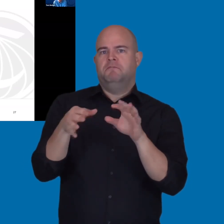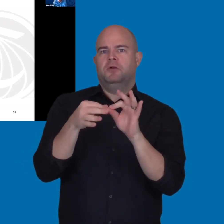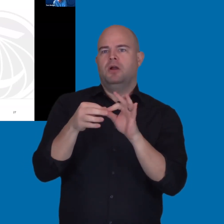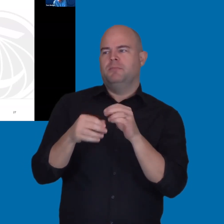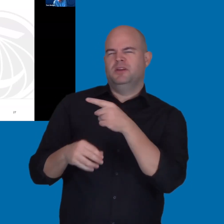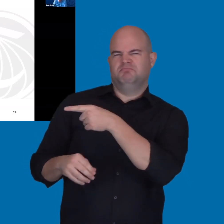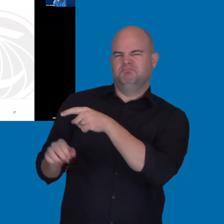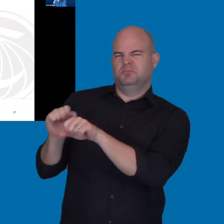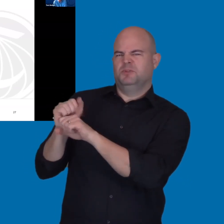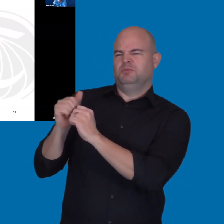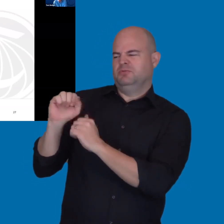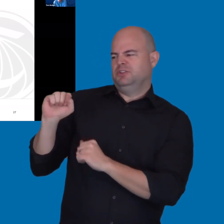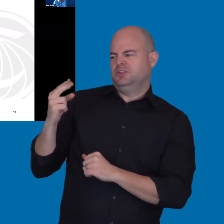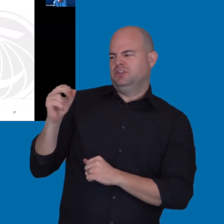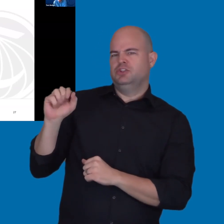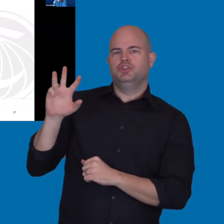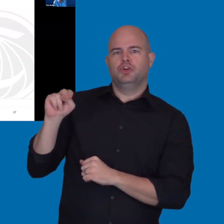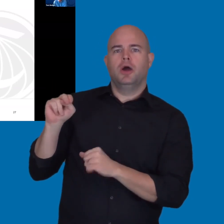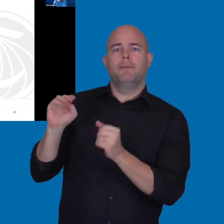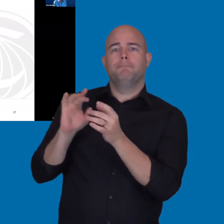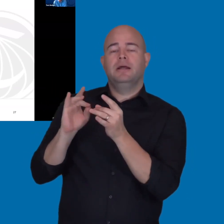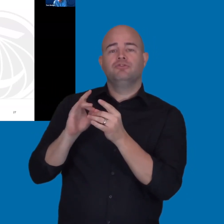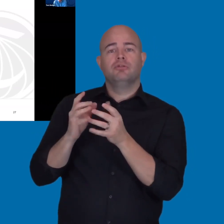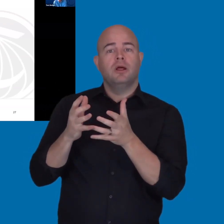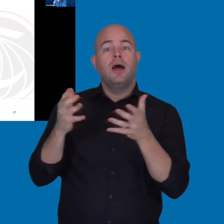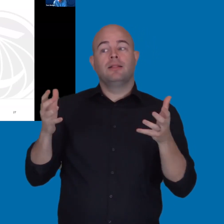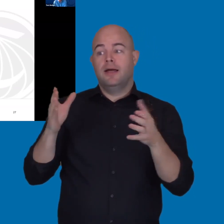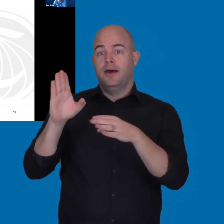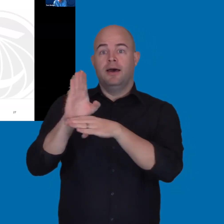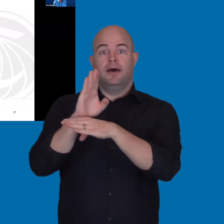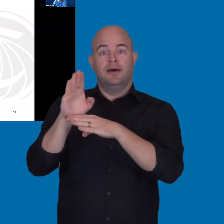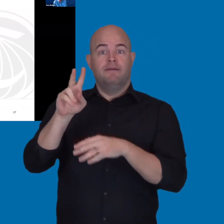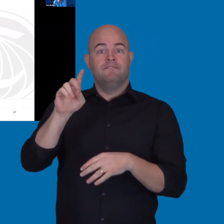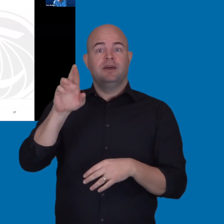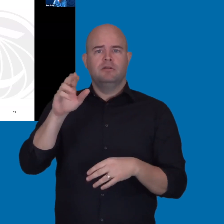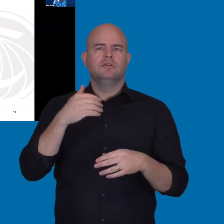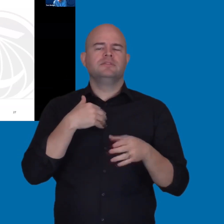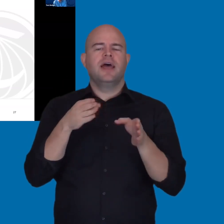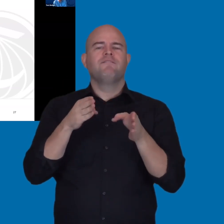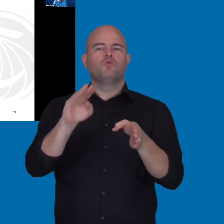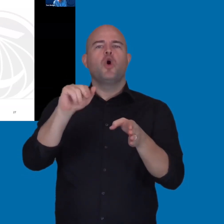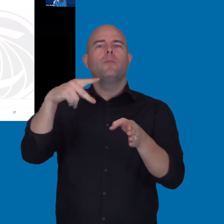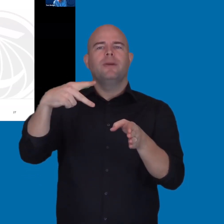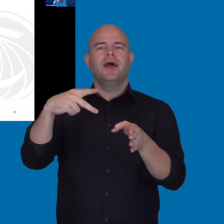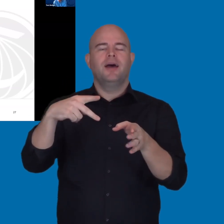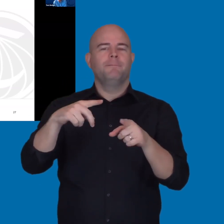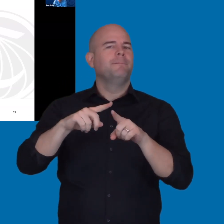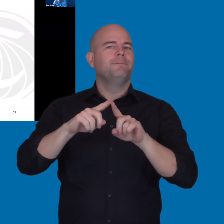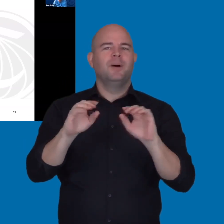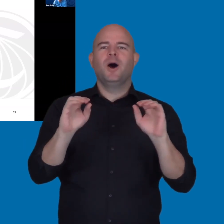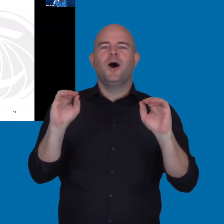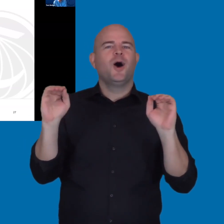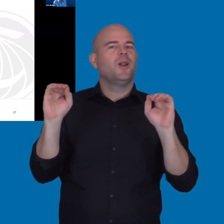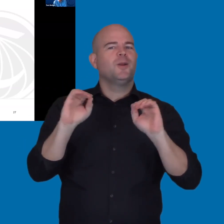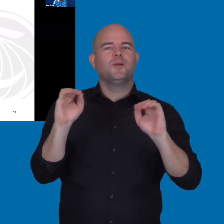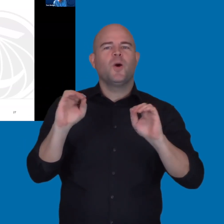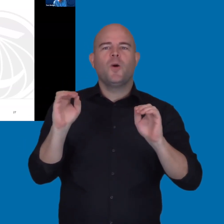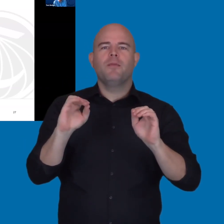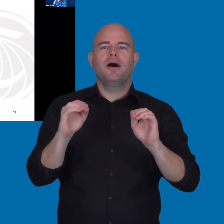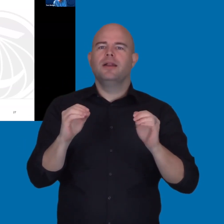So, if there's not a question right this second, I'll make a quick comment. My colleague Sean mentioned that a lot of vendors offer roadmaps.